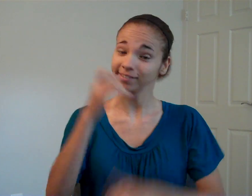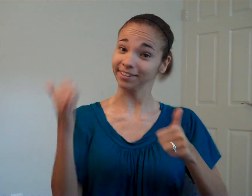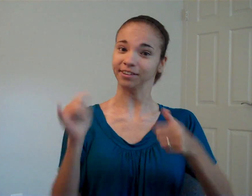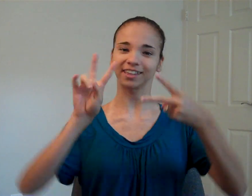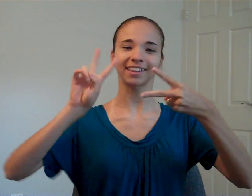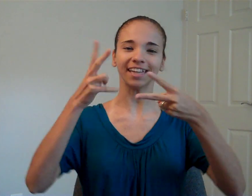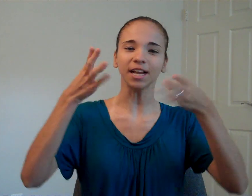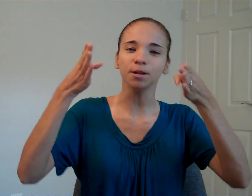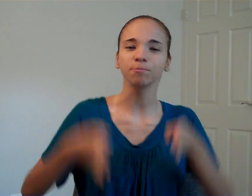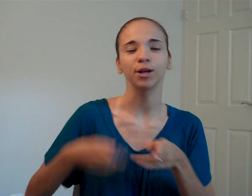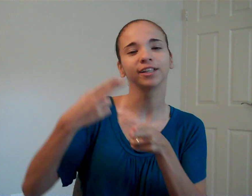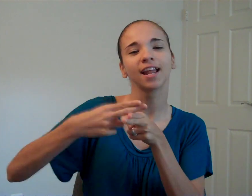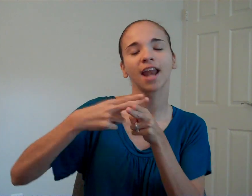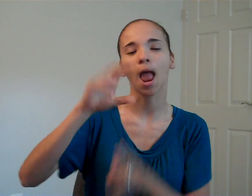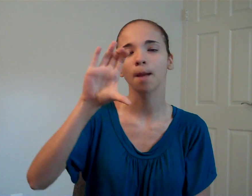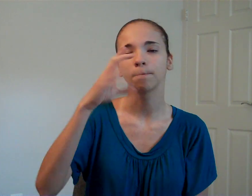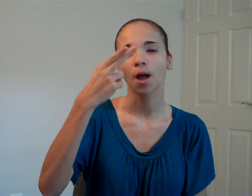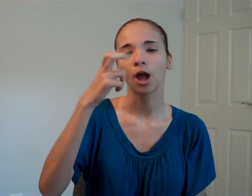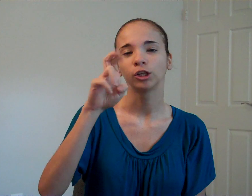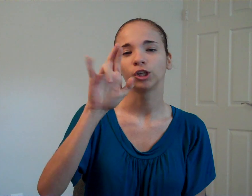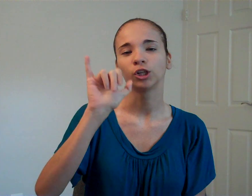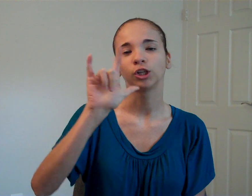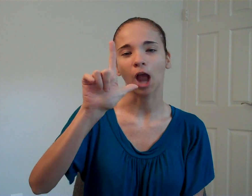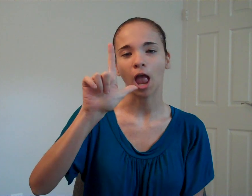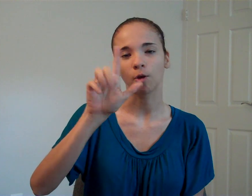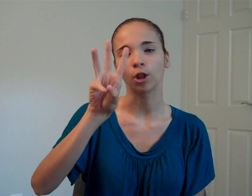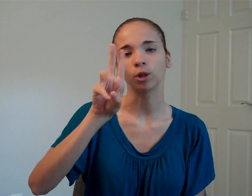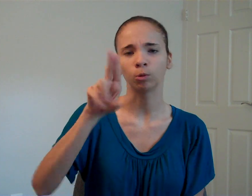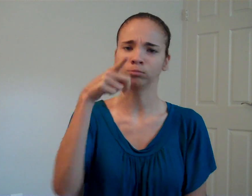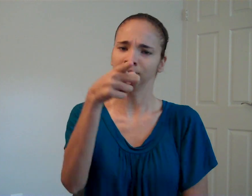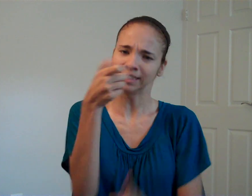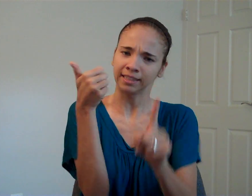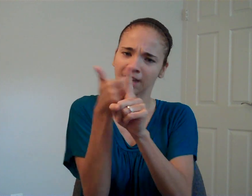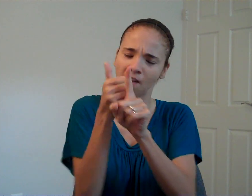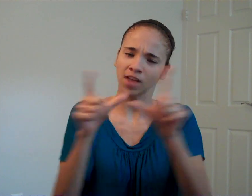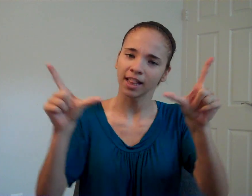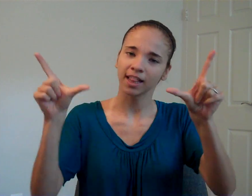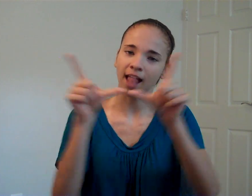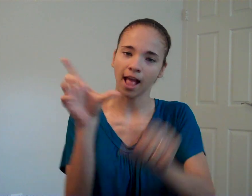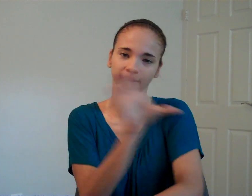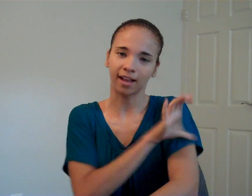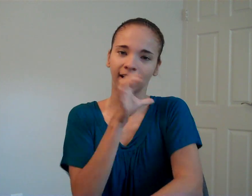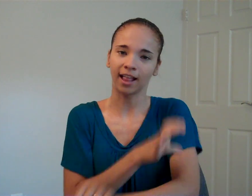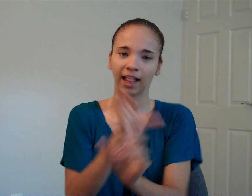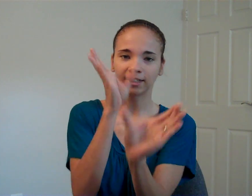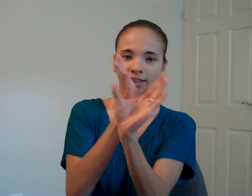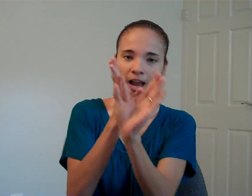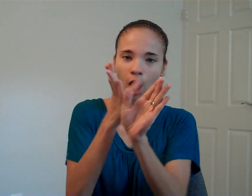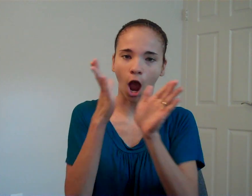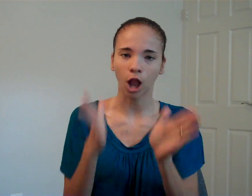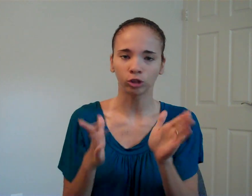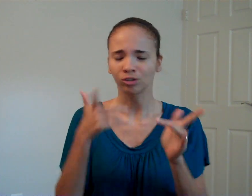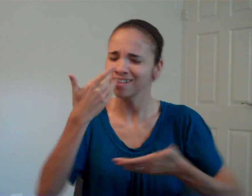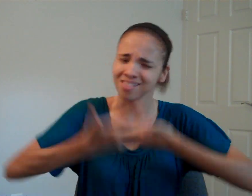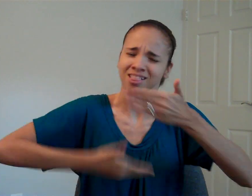Secondly, her name is Cheryl Wu. She is a licensed clinical psychologist.